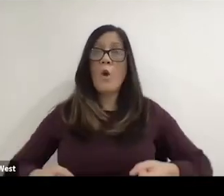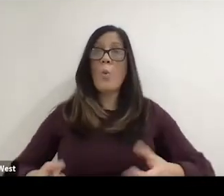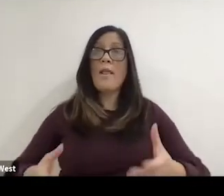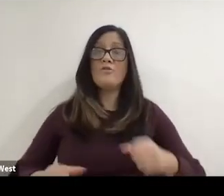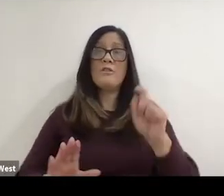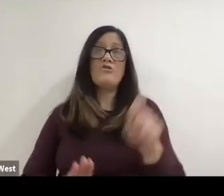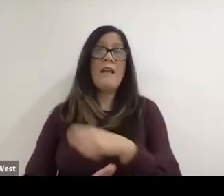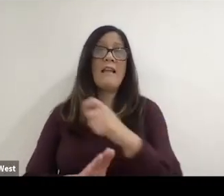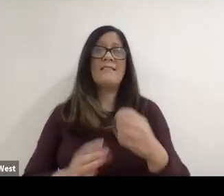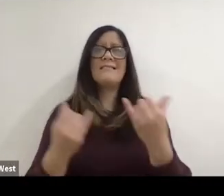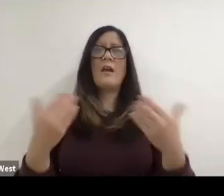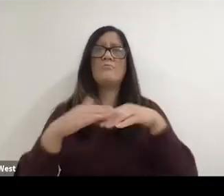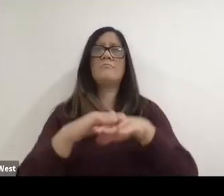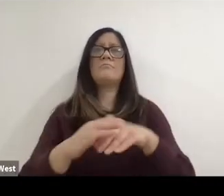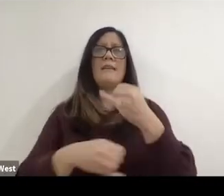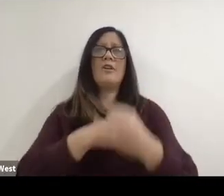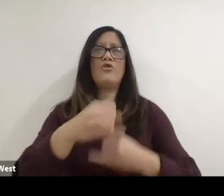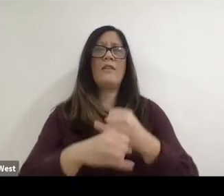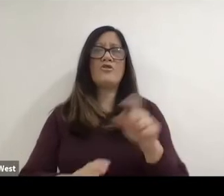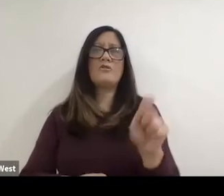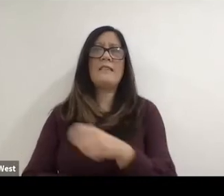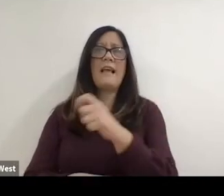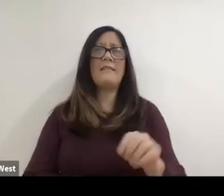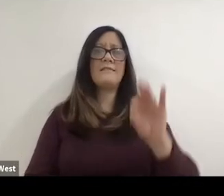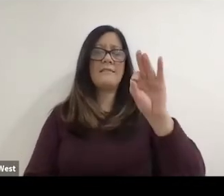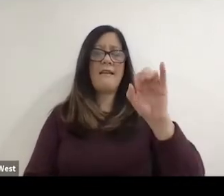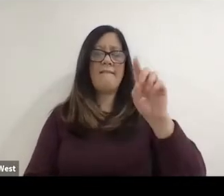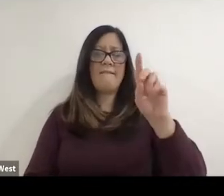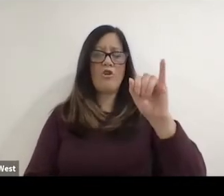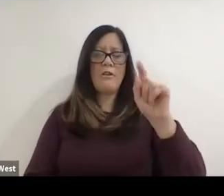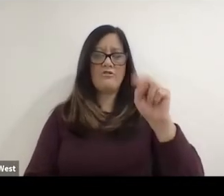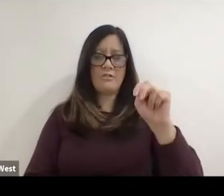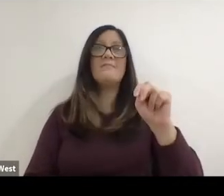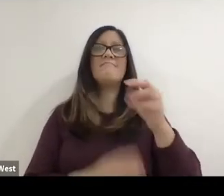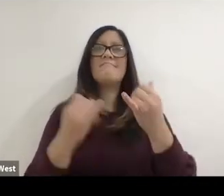integrated with the International Tennis Federation and is played at all